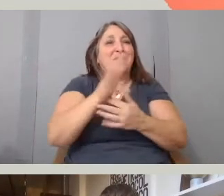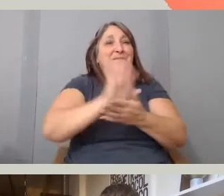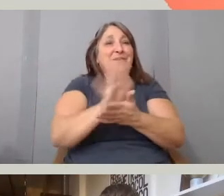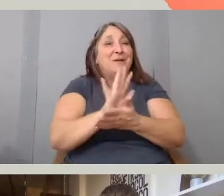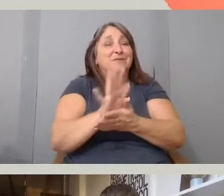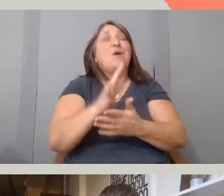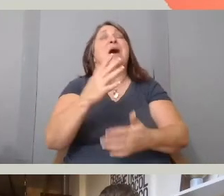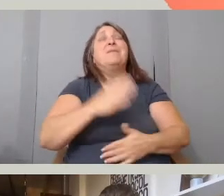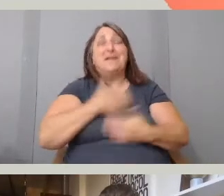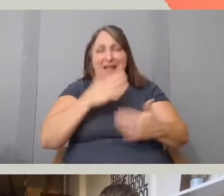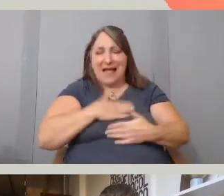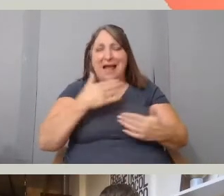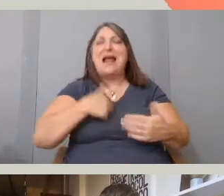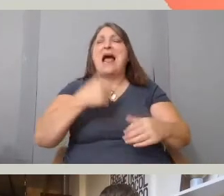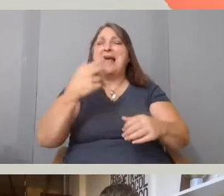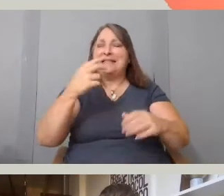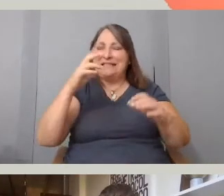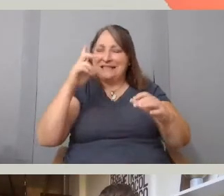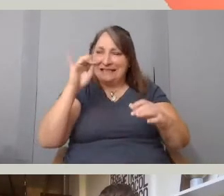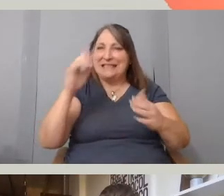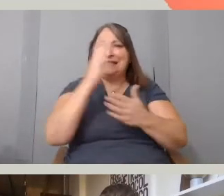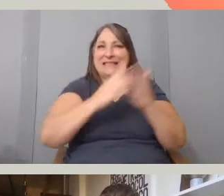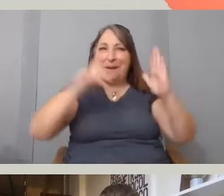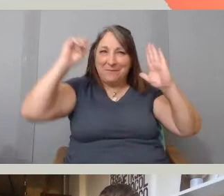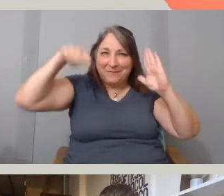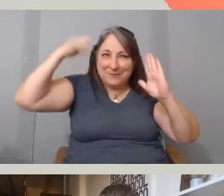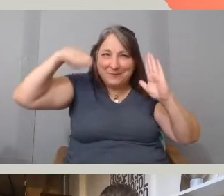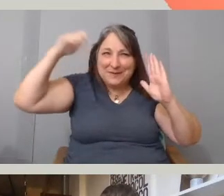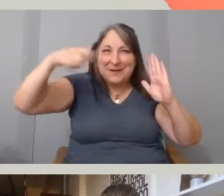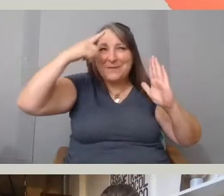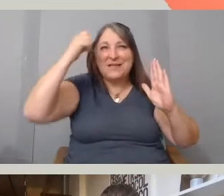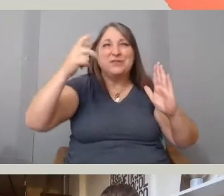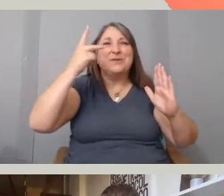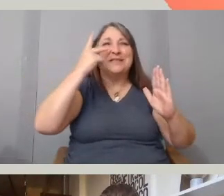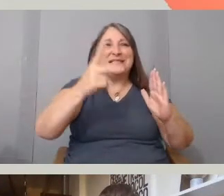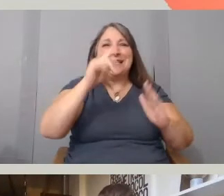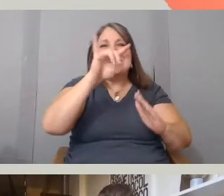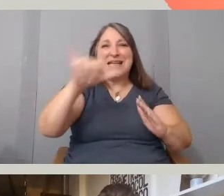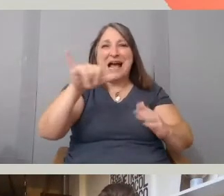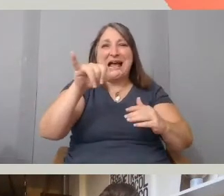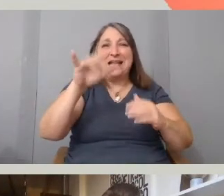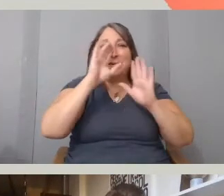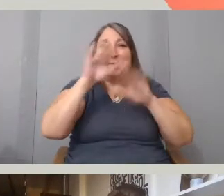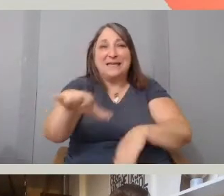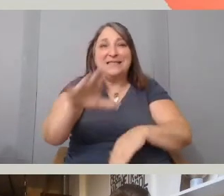because at the very end, you will see Ty at the beach and then you will see Shinese in her interview.